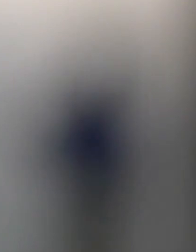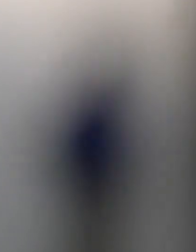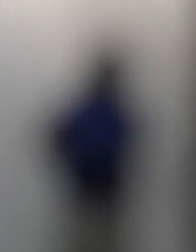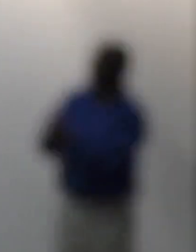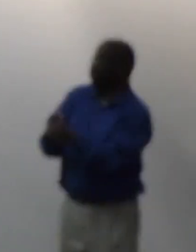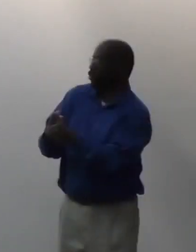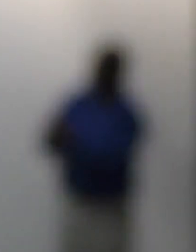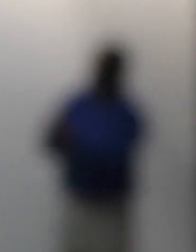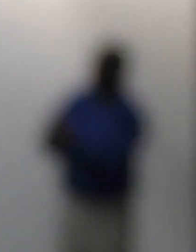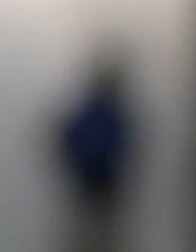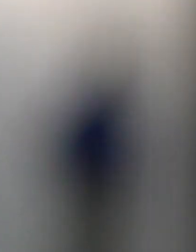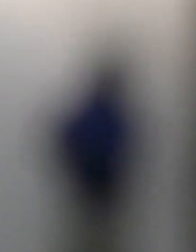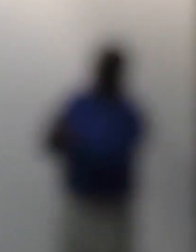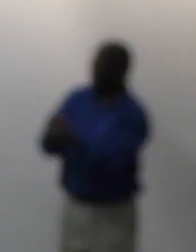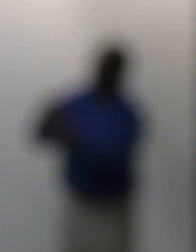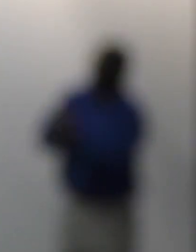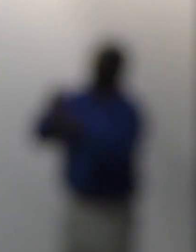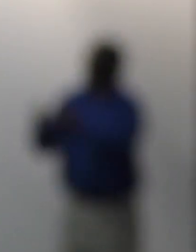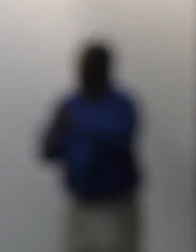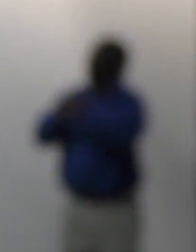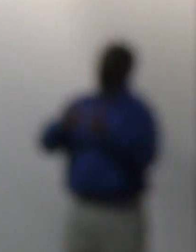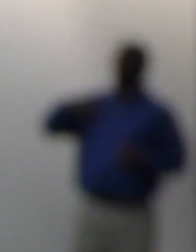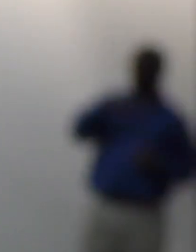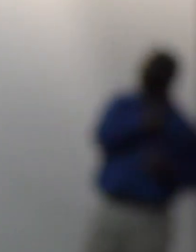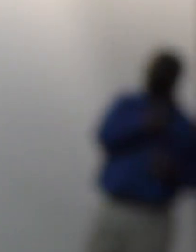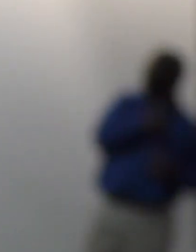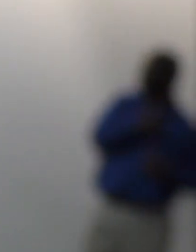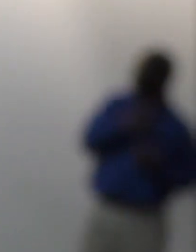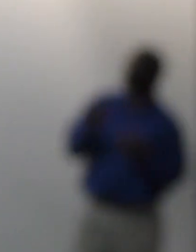need to help one another first before they could help us.